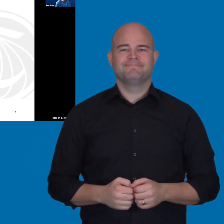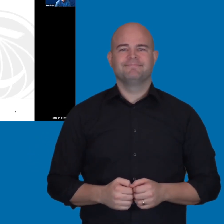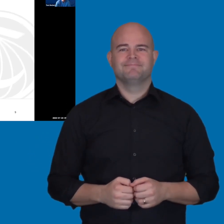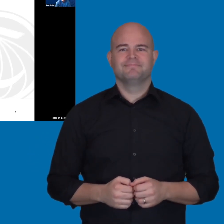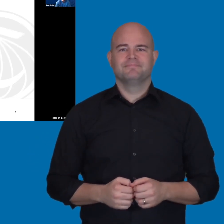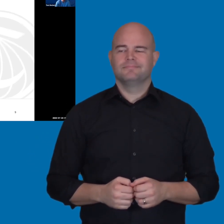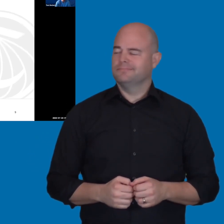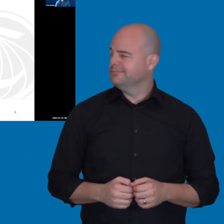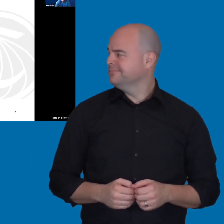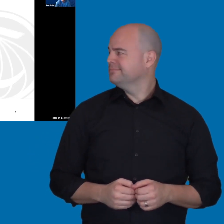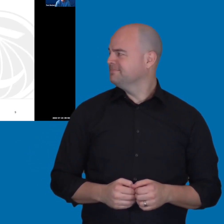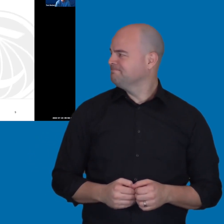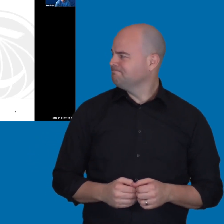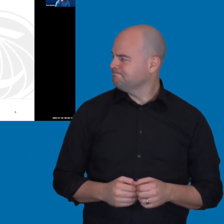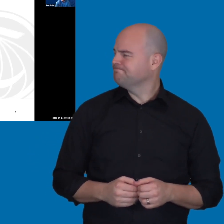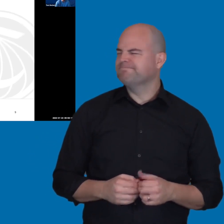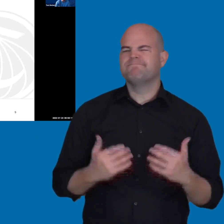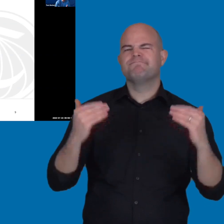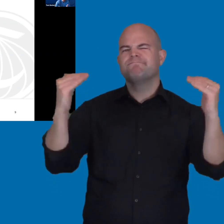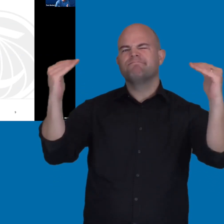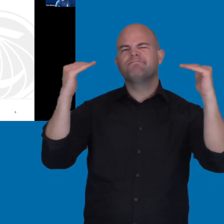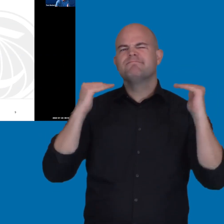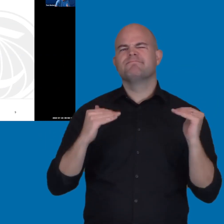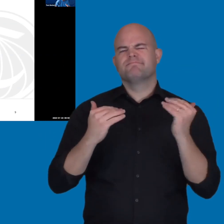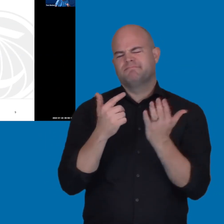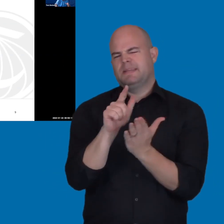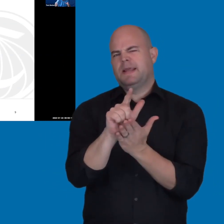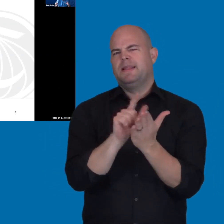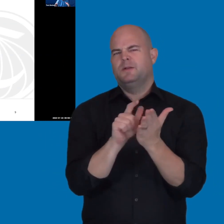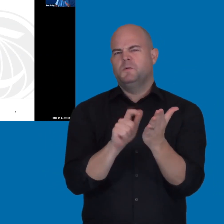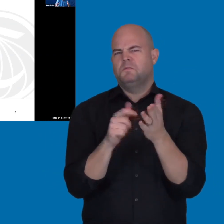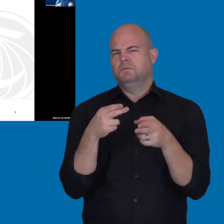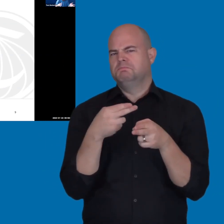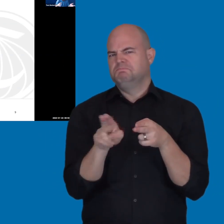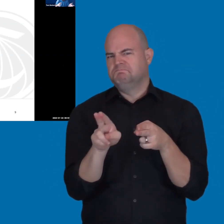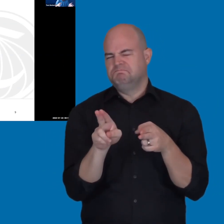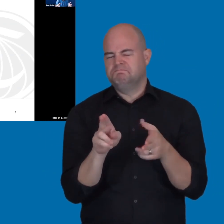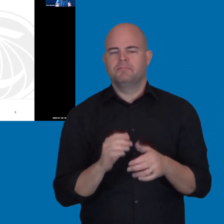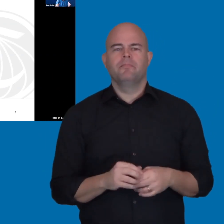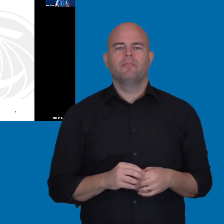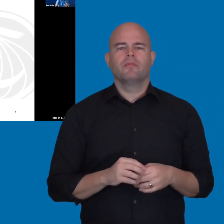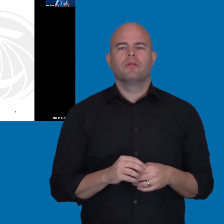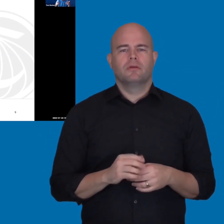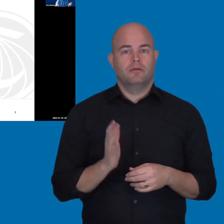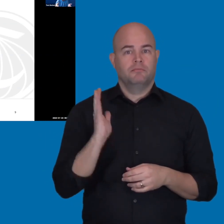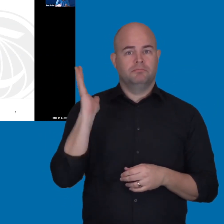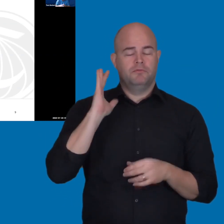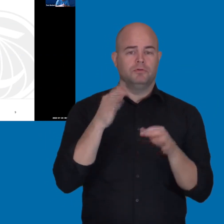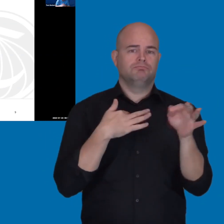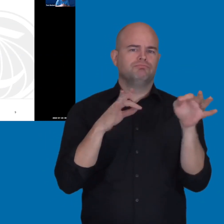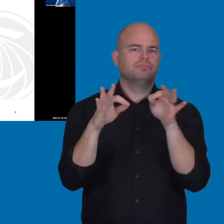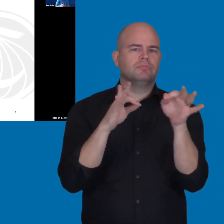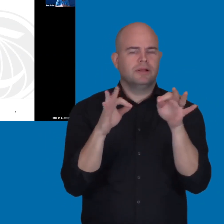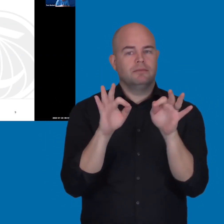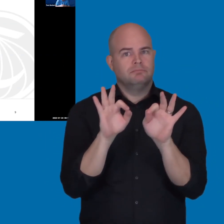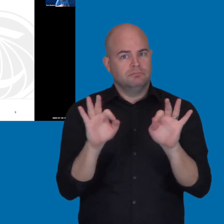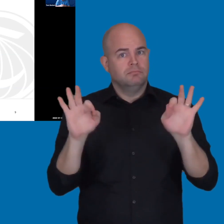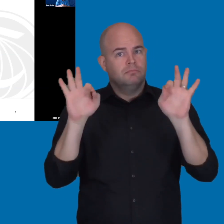Next, I wanted to briefly get into some of the legal requirements. So, initially I talked about why it's a good thing to do.